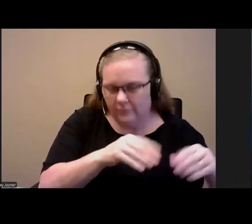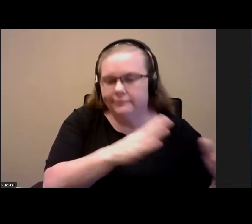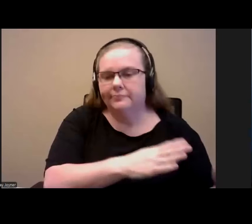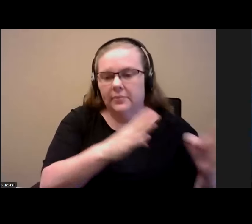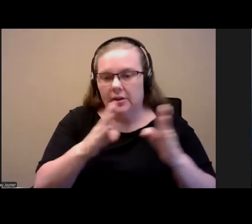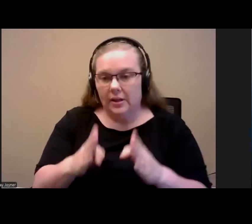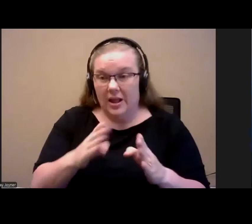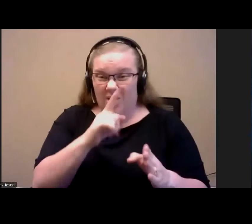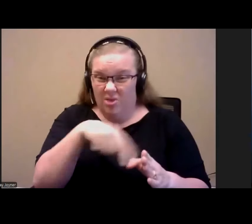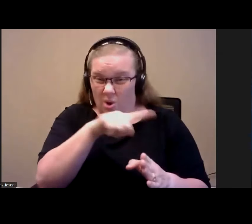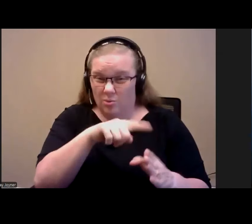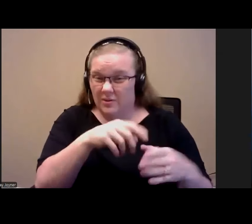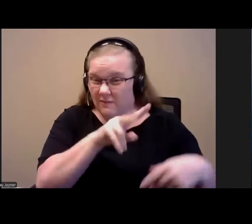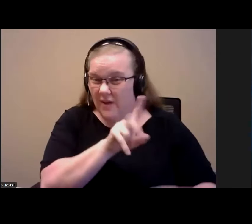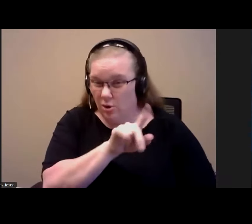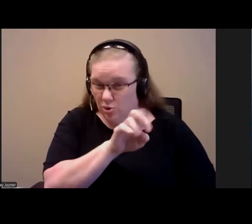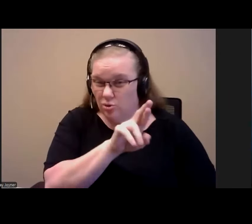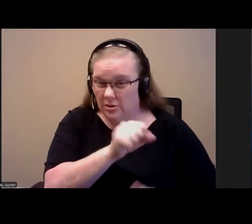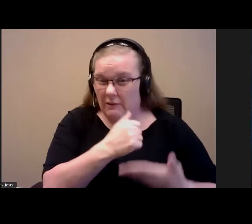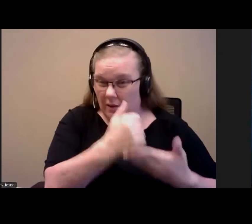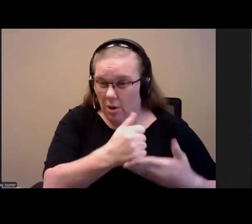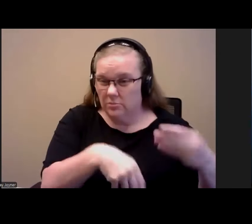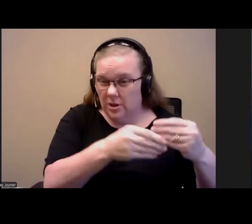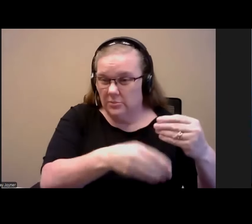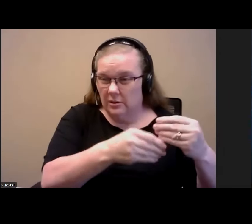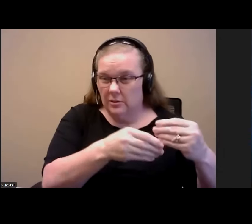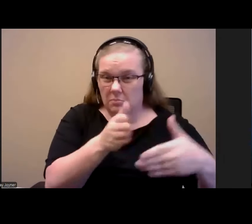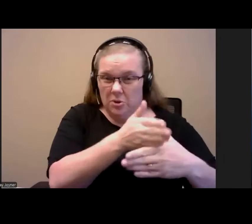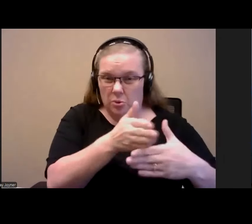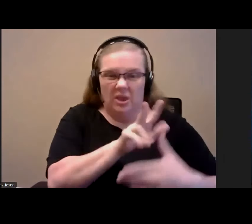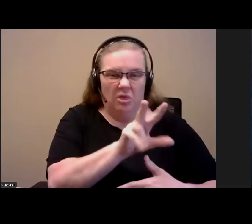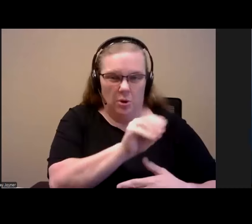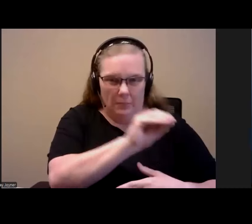Those vouchers essentially help subsidize the difference between 30% of the household